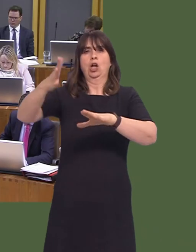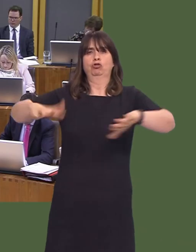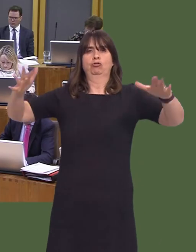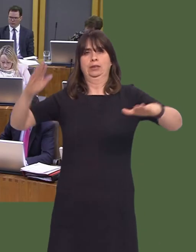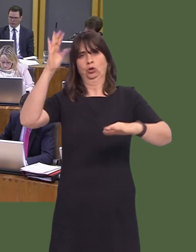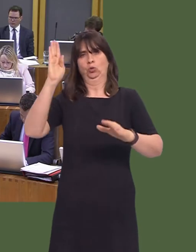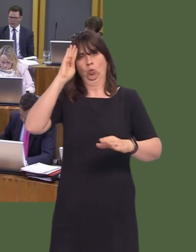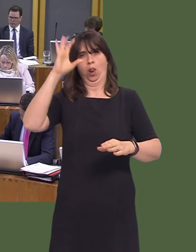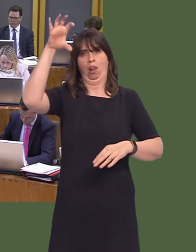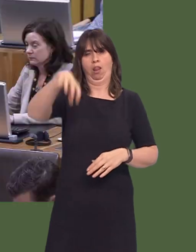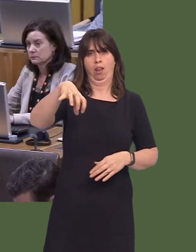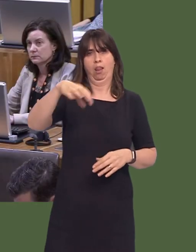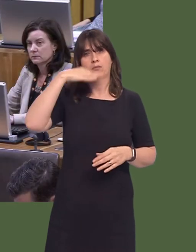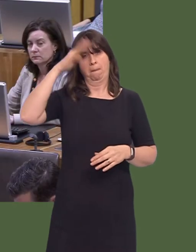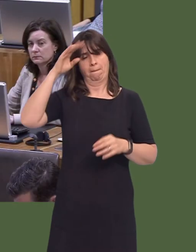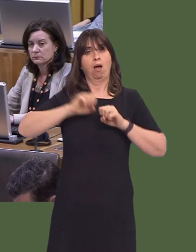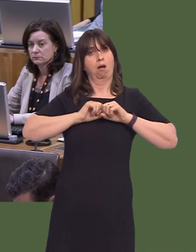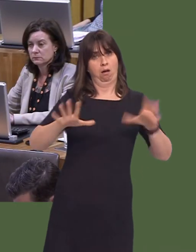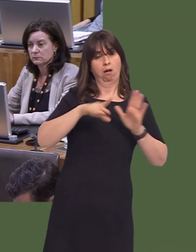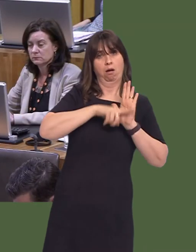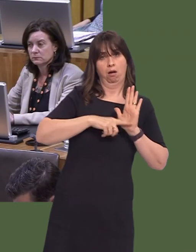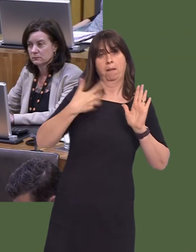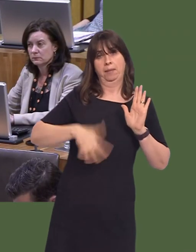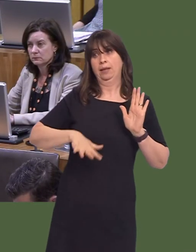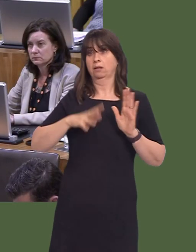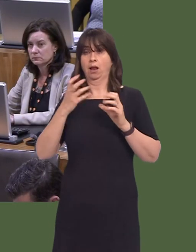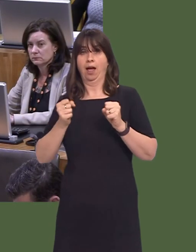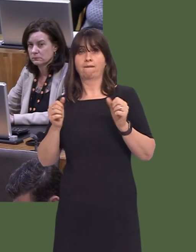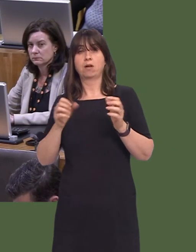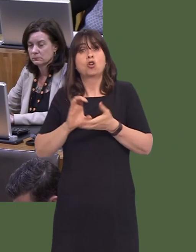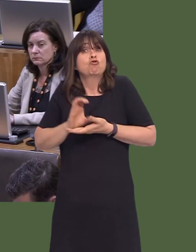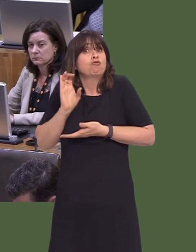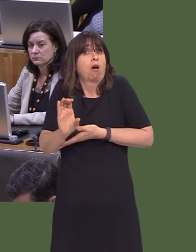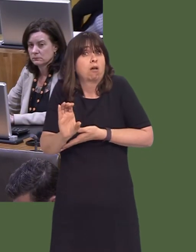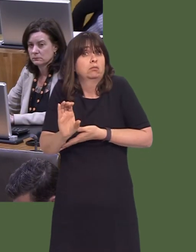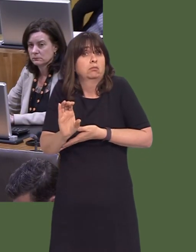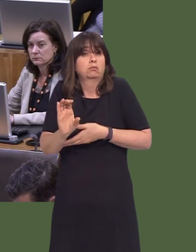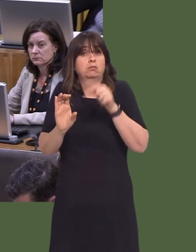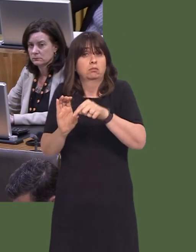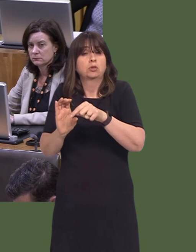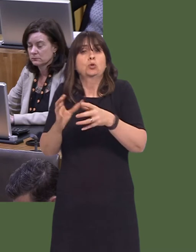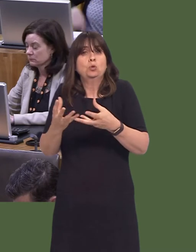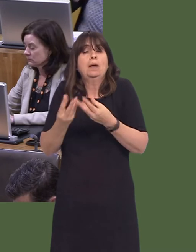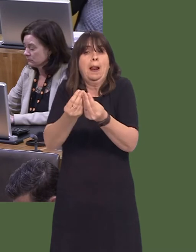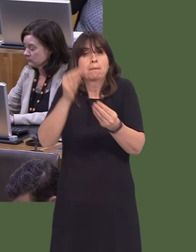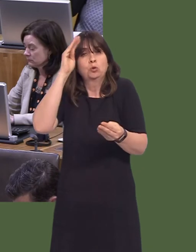in the summer. We have also introduced a new small and rural schools grant to encourage innovation and support greater school-to-school working.